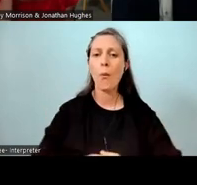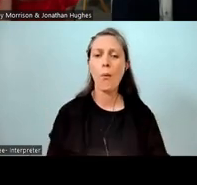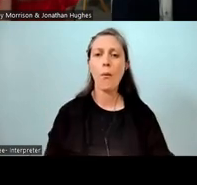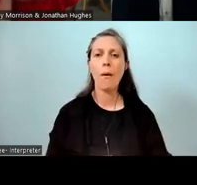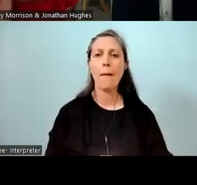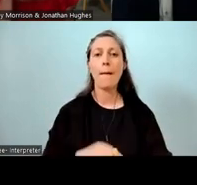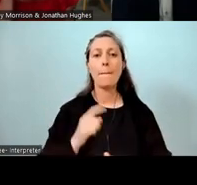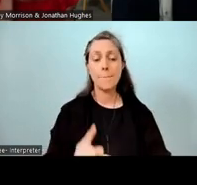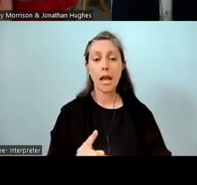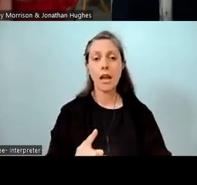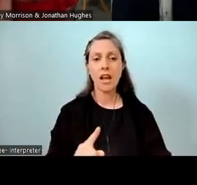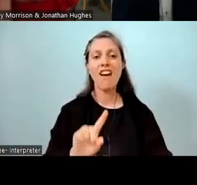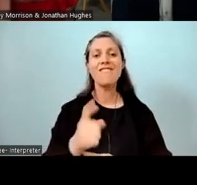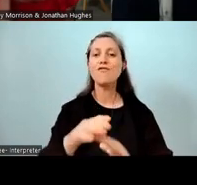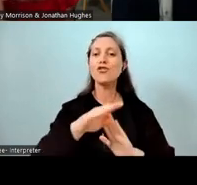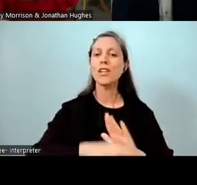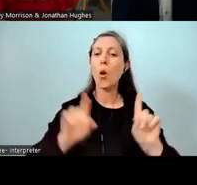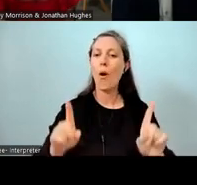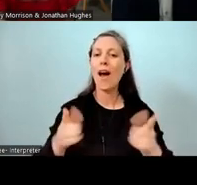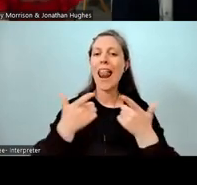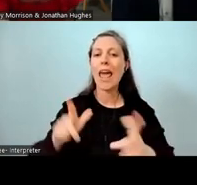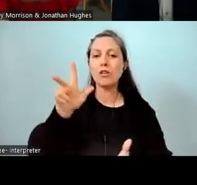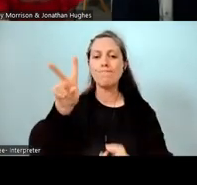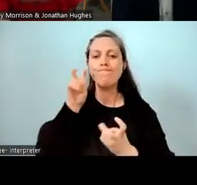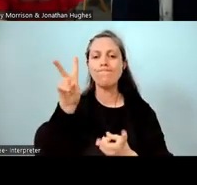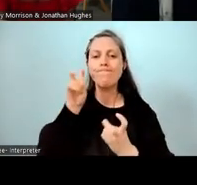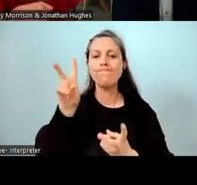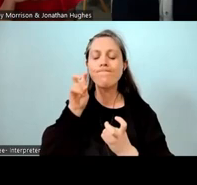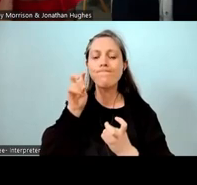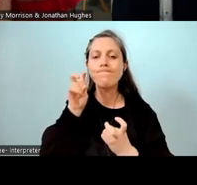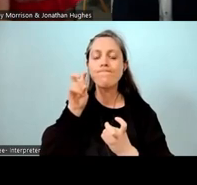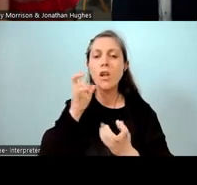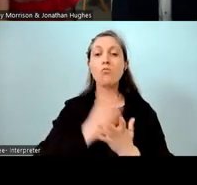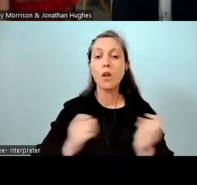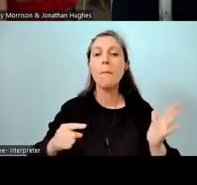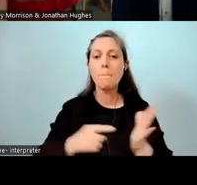is that our first criteria is around language acquisition and that's really, really important for us. There's things there.